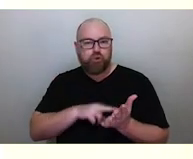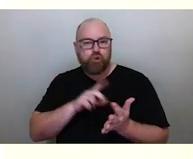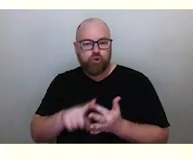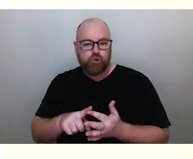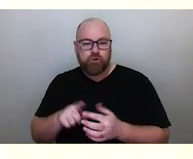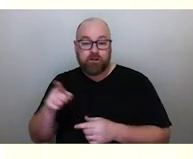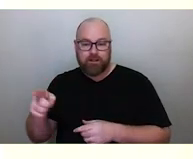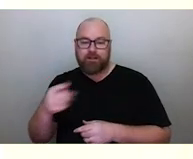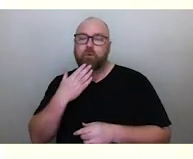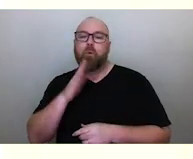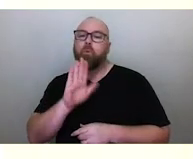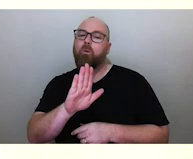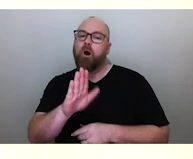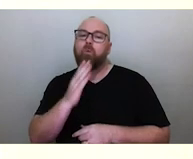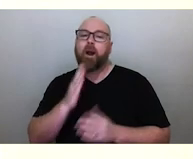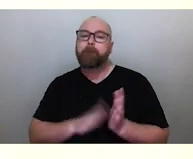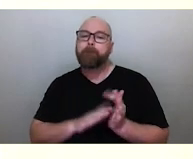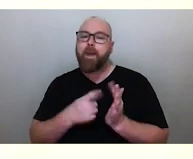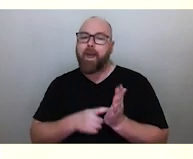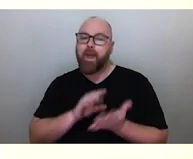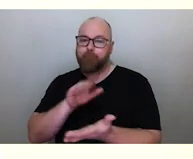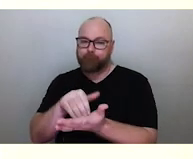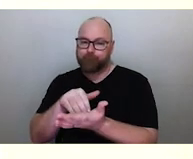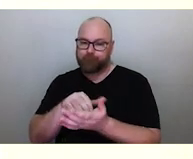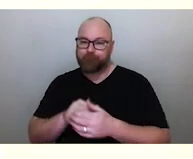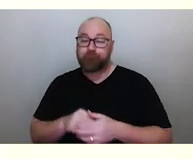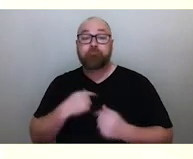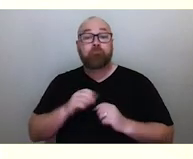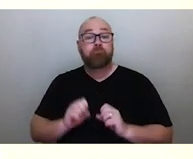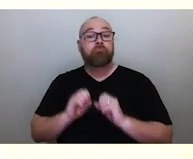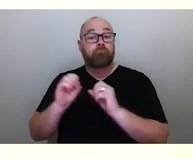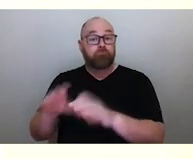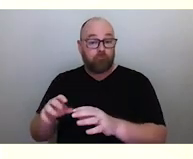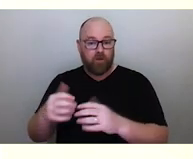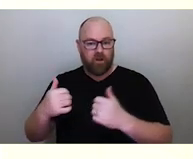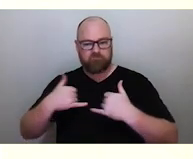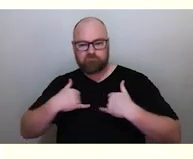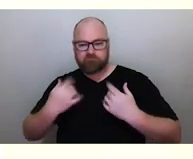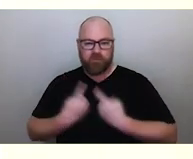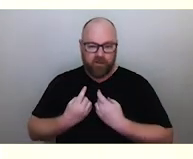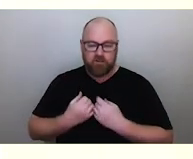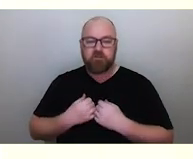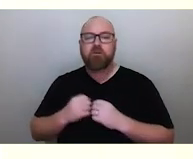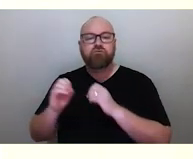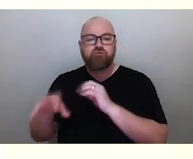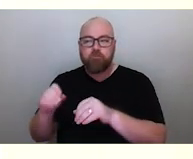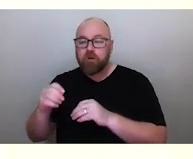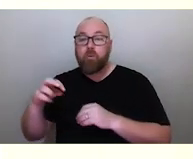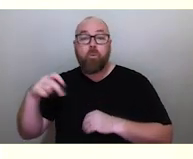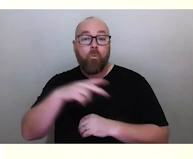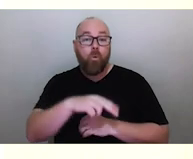He says, 'Wait till we get to Mer'. When we got to Mer, we dropped our gear off at the lodge. We walked down to the water.